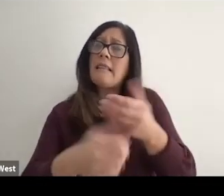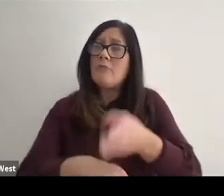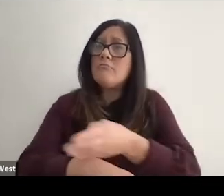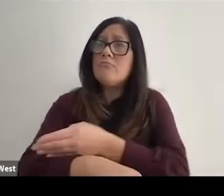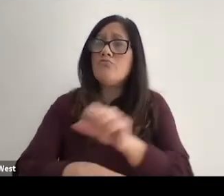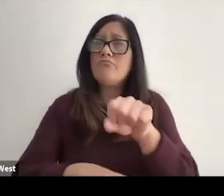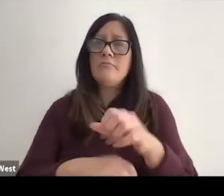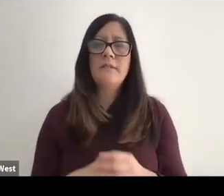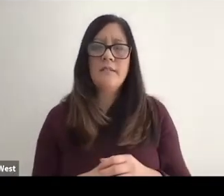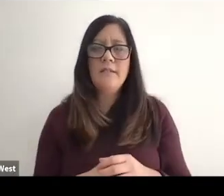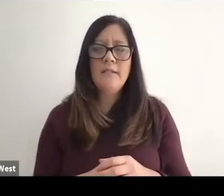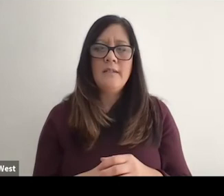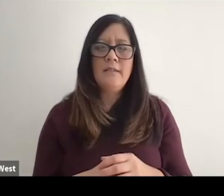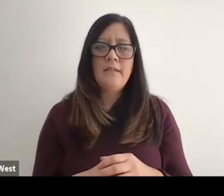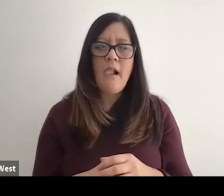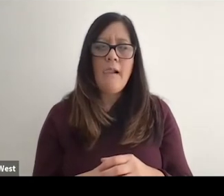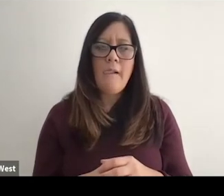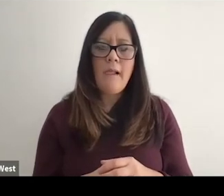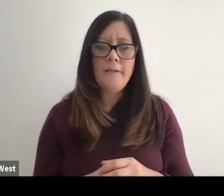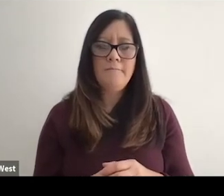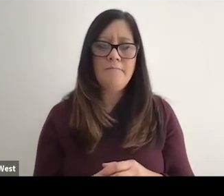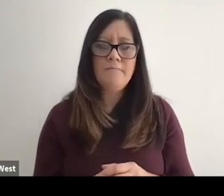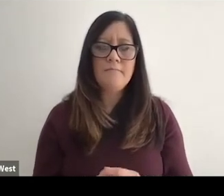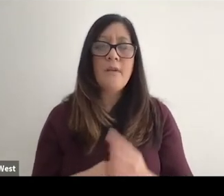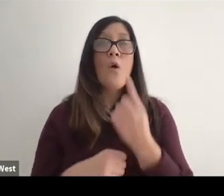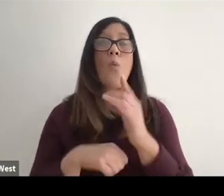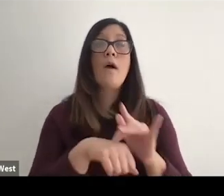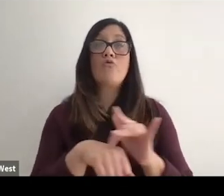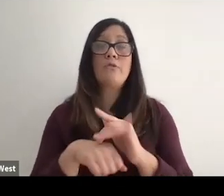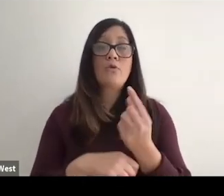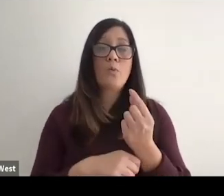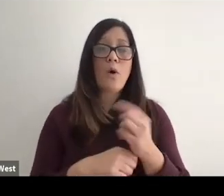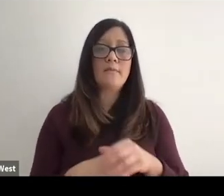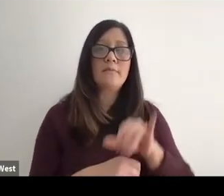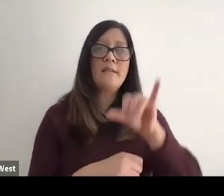In that so look at things like. Here's a resource to go out to look at the.